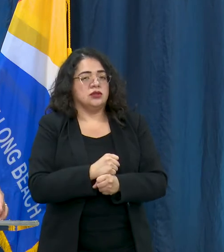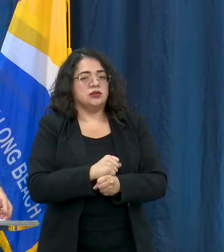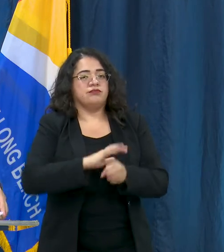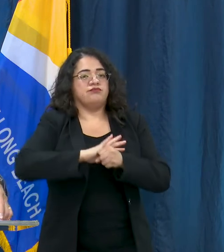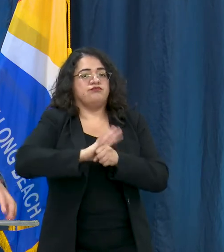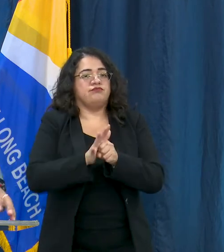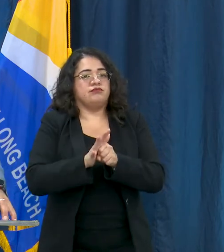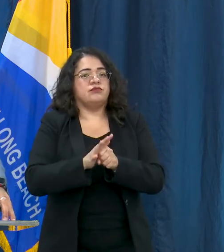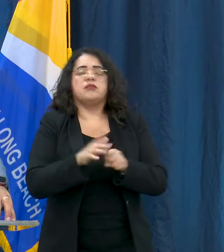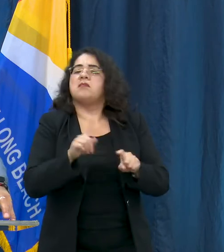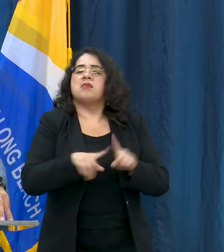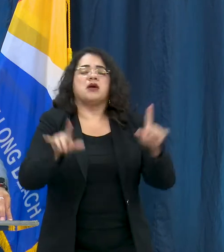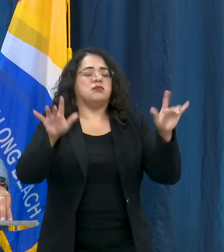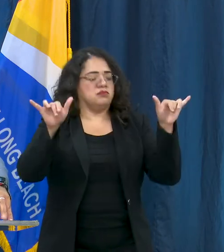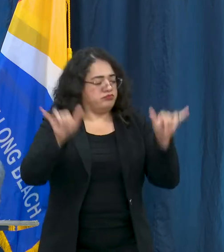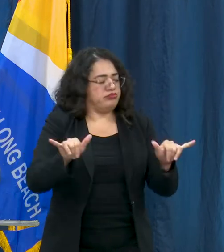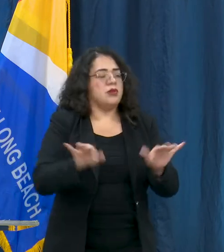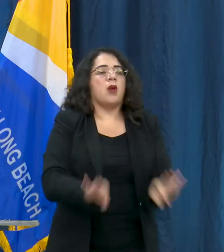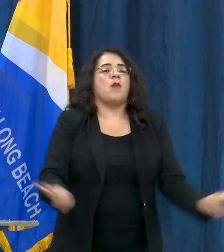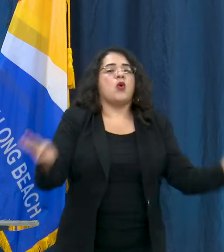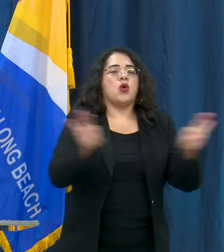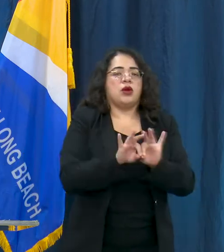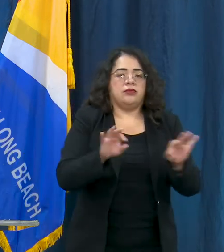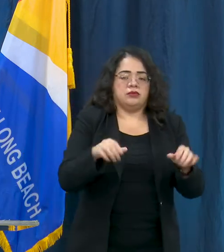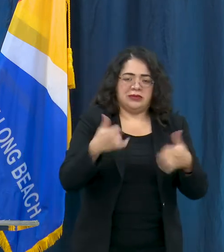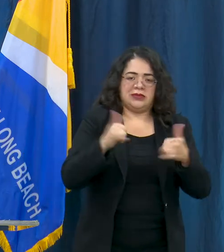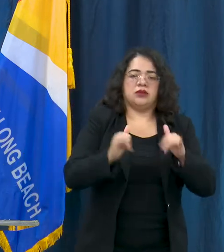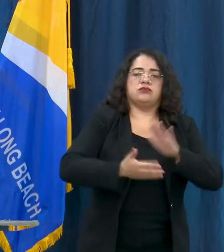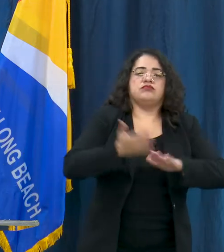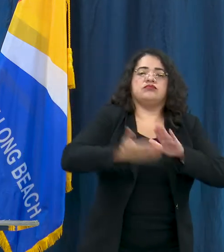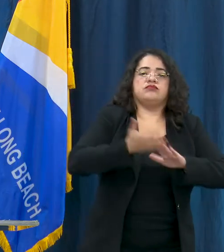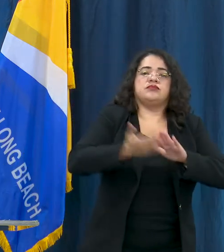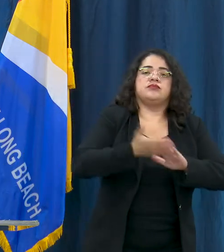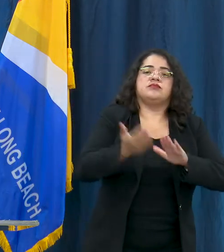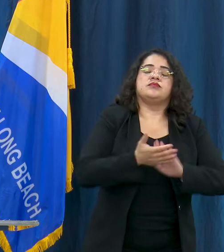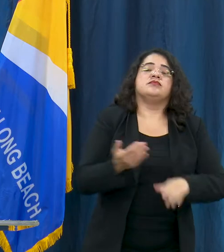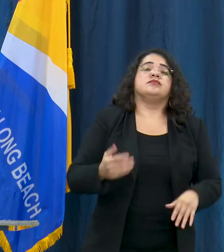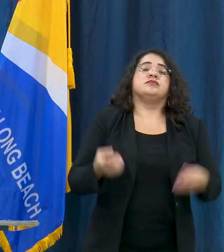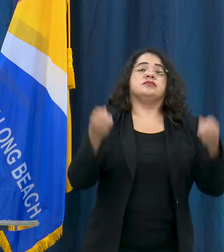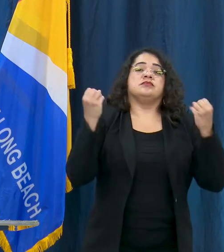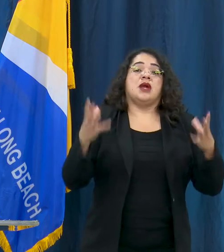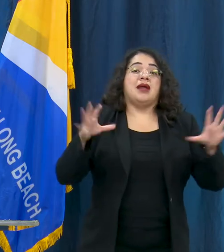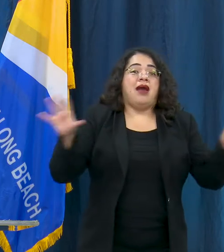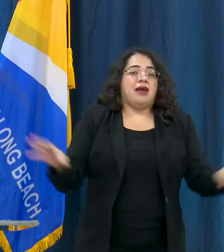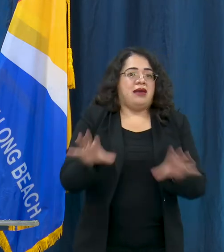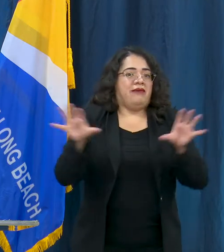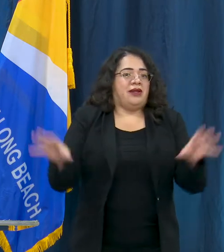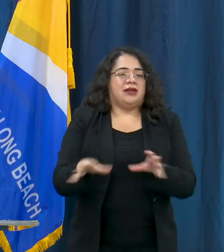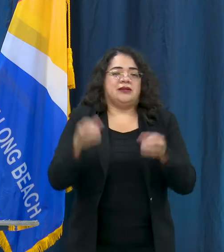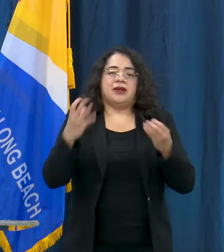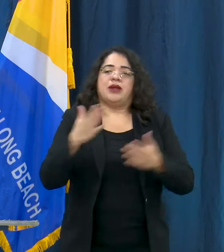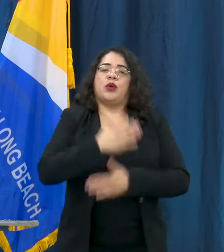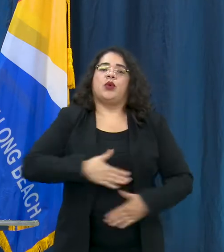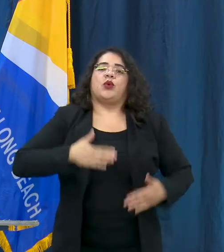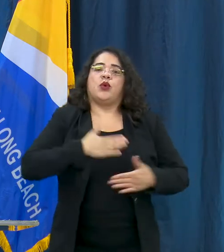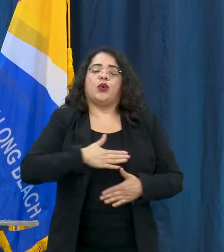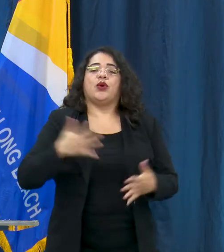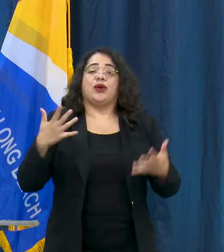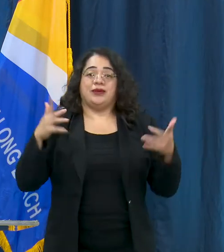we're still going to have that program as well. We know that a lot of other activities over the summer that people enjoy, we have not yet opened yet, we're working